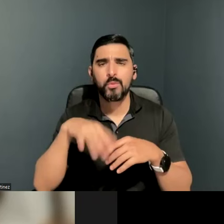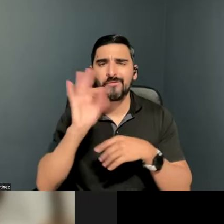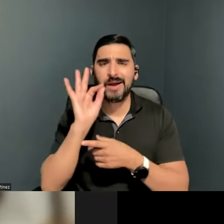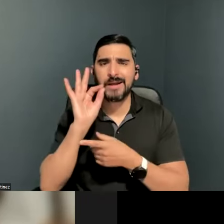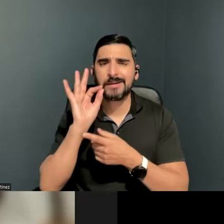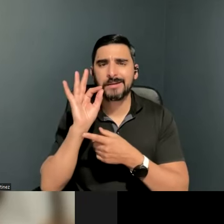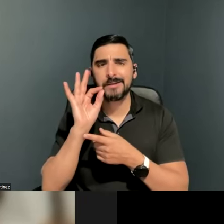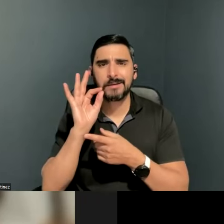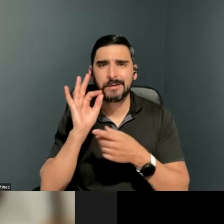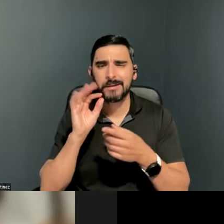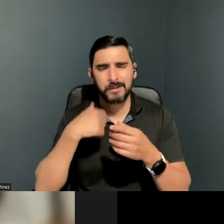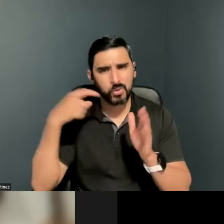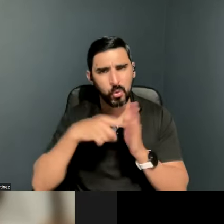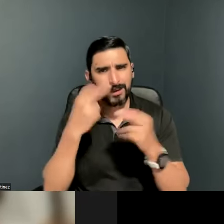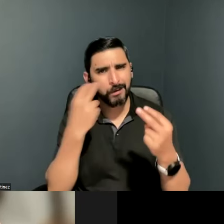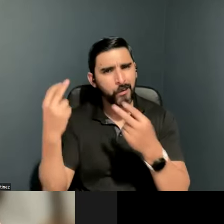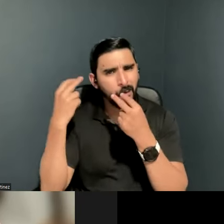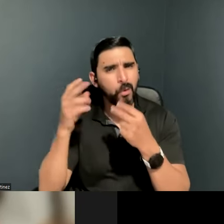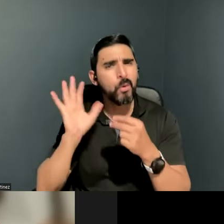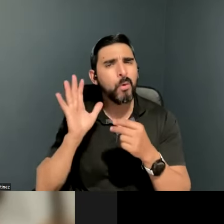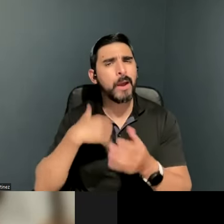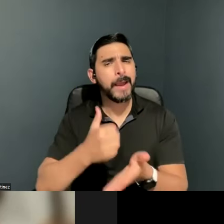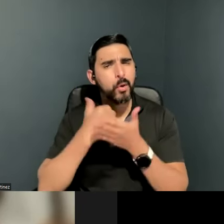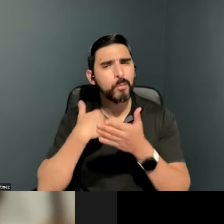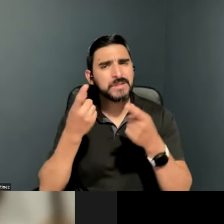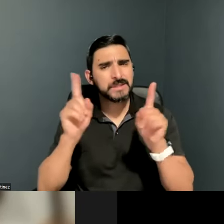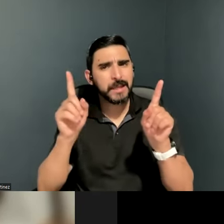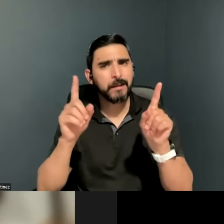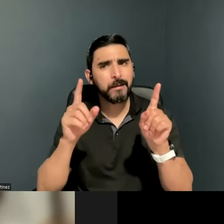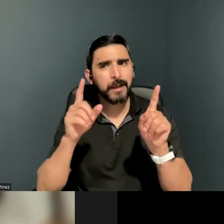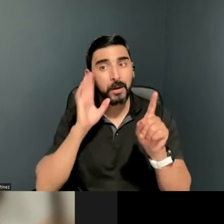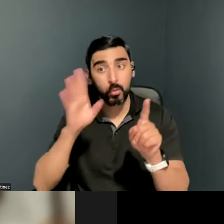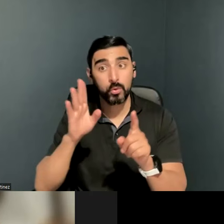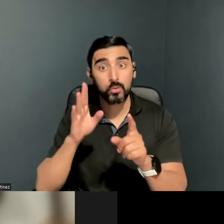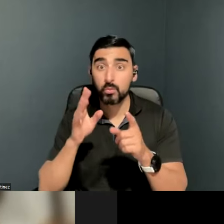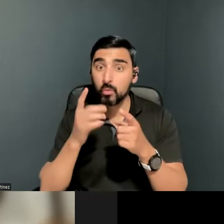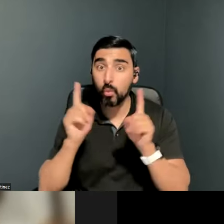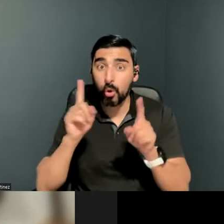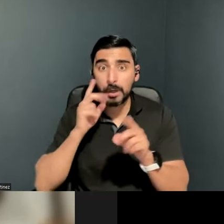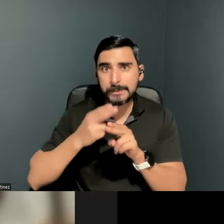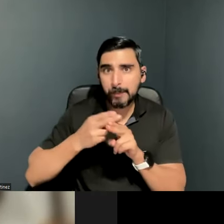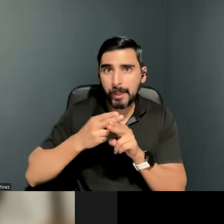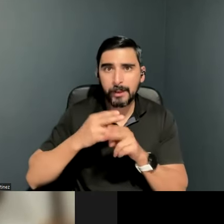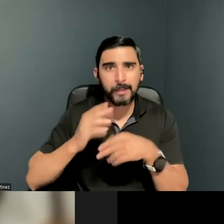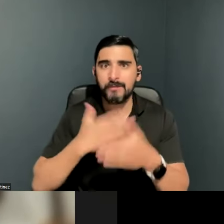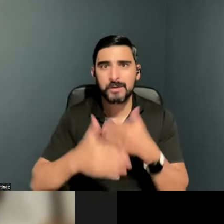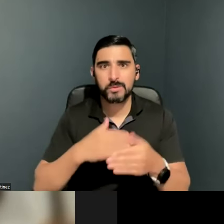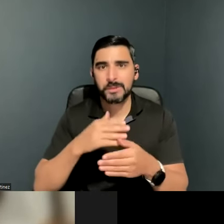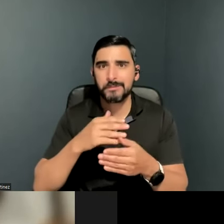to function; allowed me to succeed. And they would work for a time, and then they would stop working.